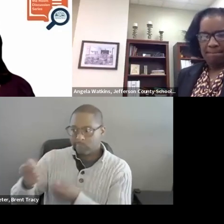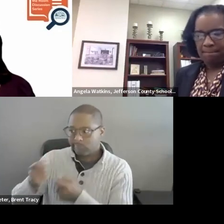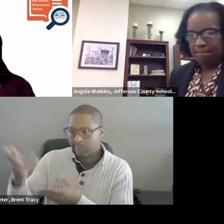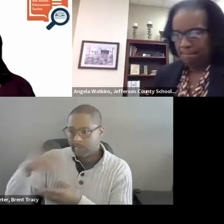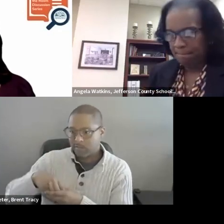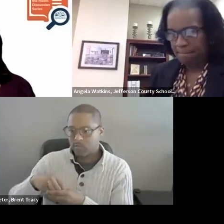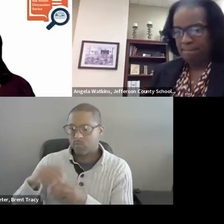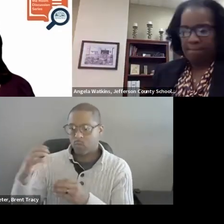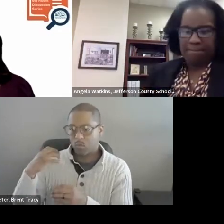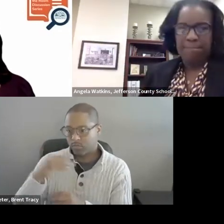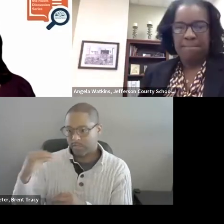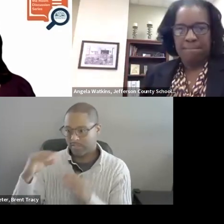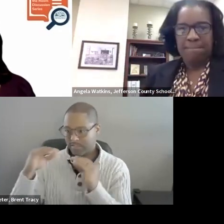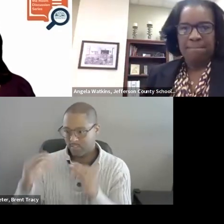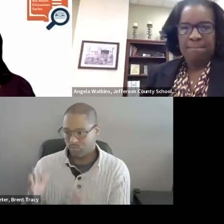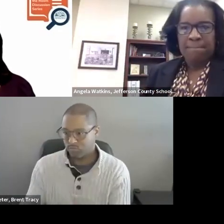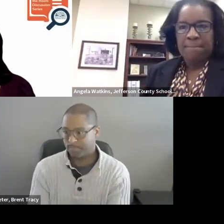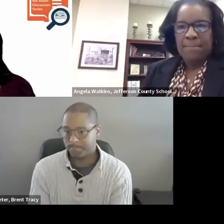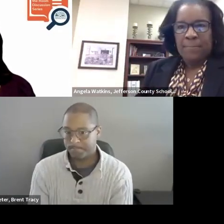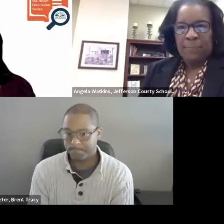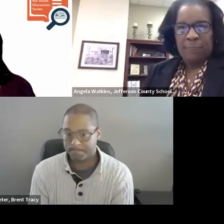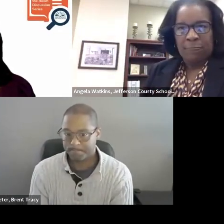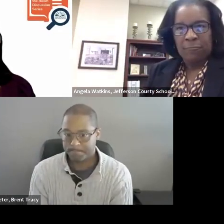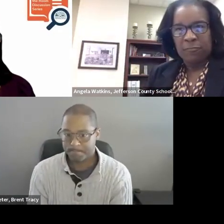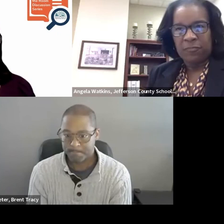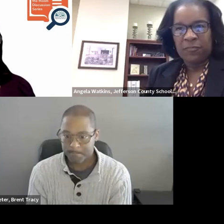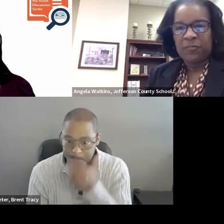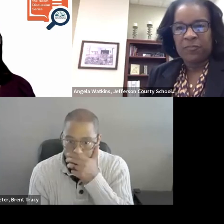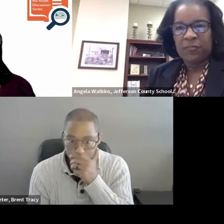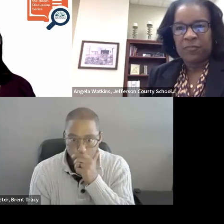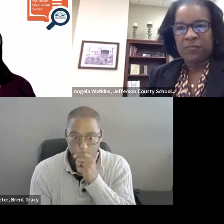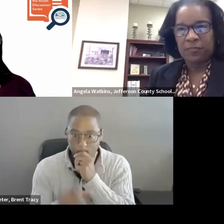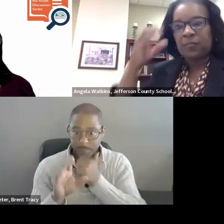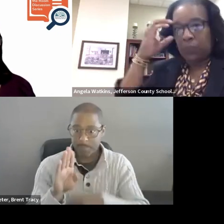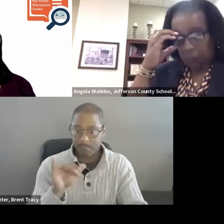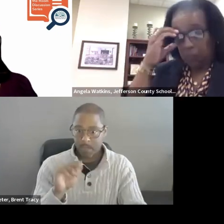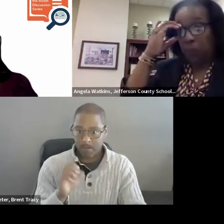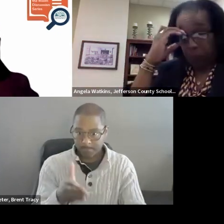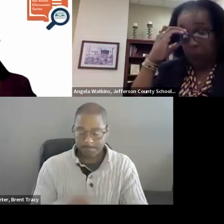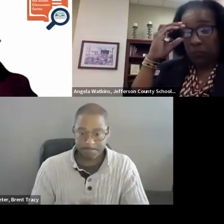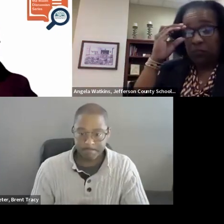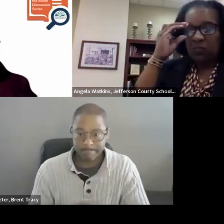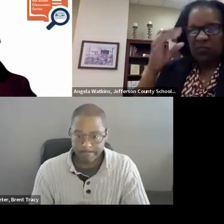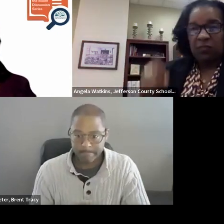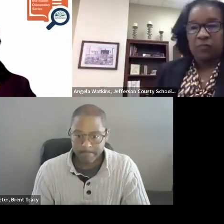BONNIE SHORT, M.A.: I love that because you are really negotiating what you're going to